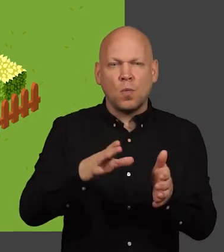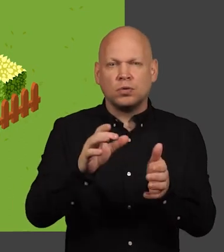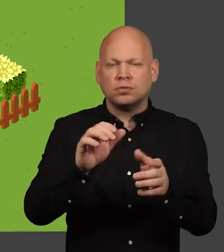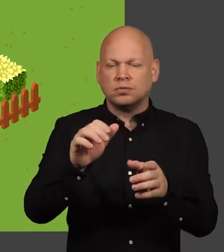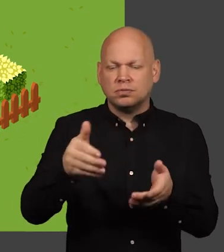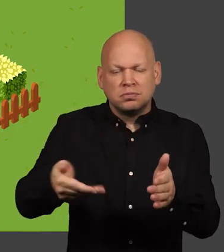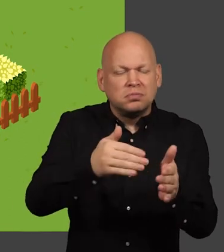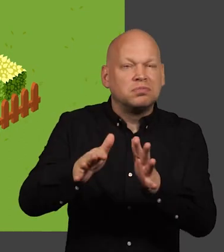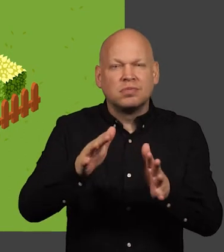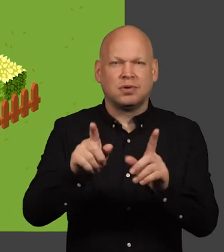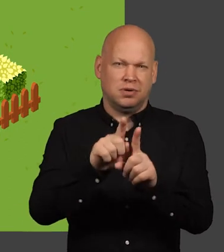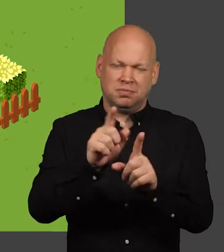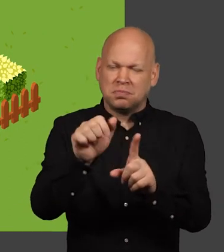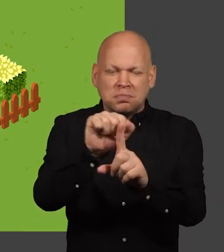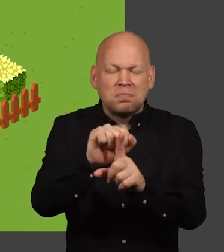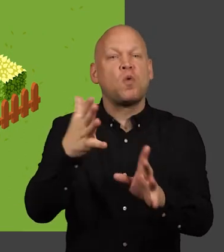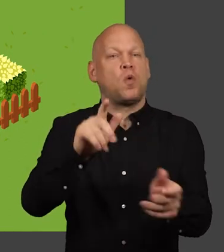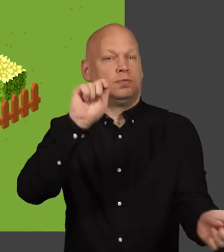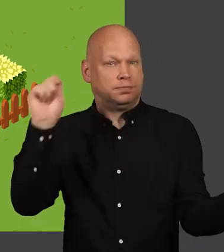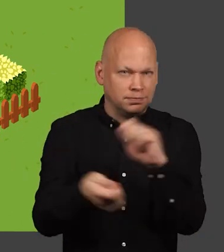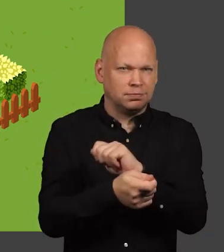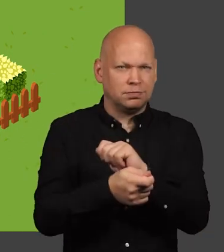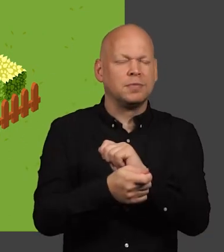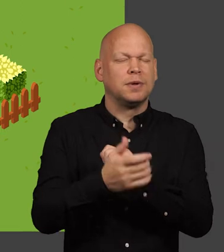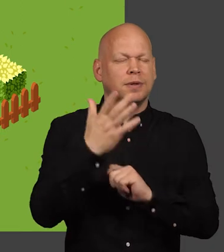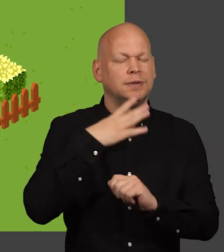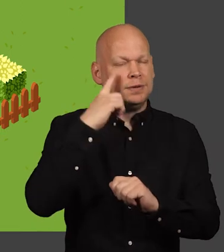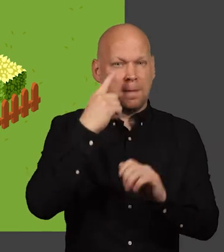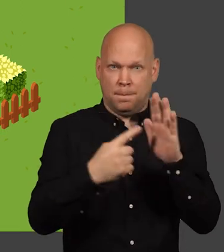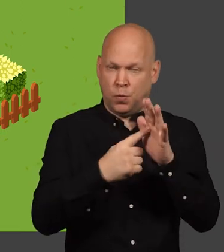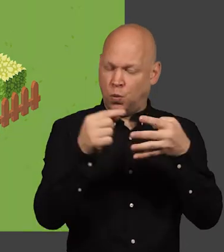perhaps you're carrying out some renovations or revamping your garden it's really important you